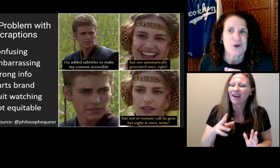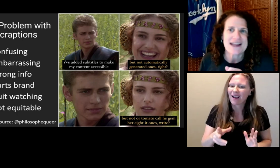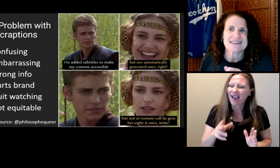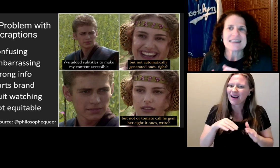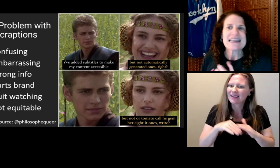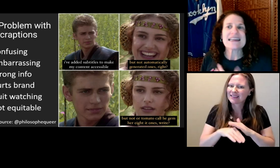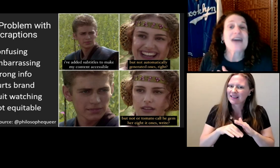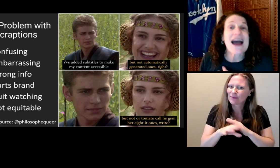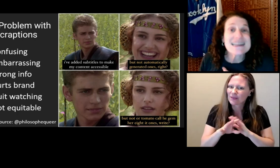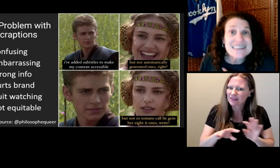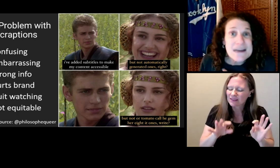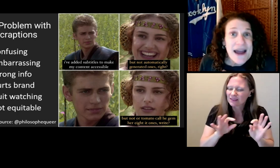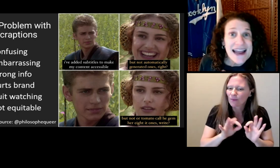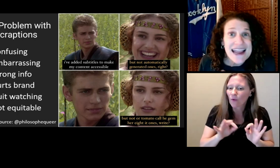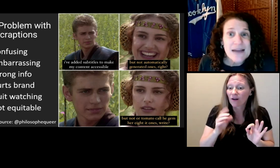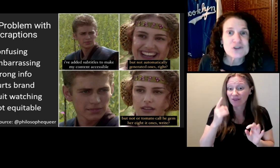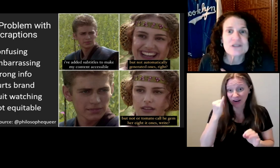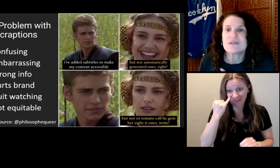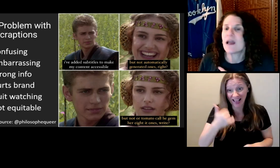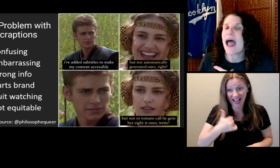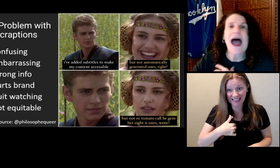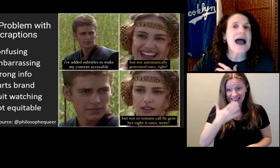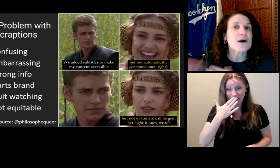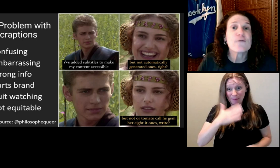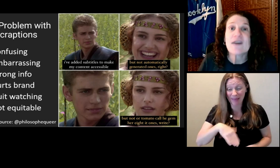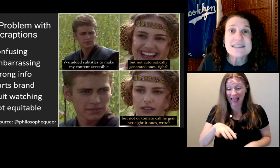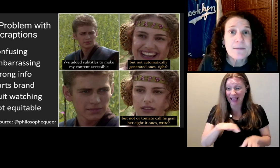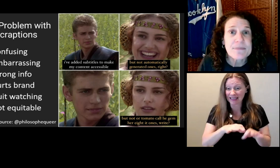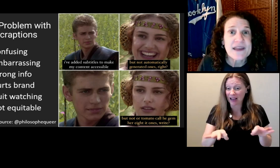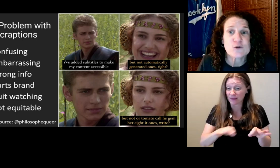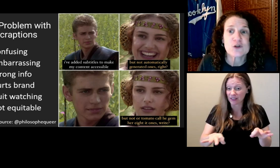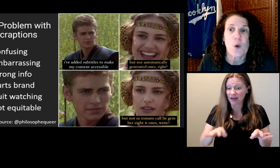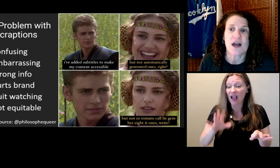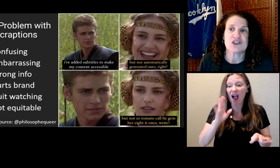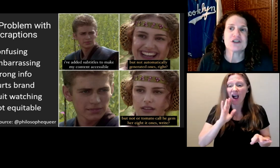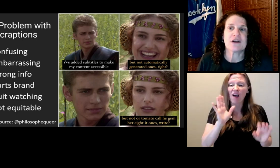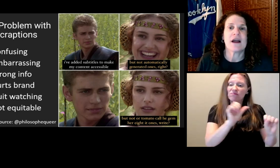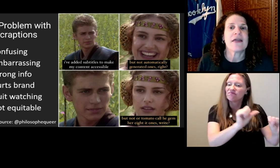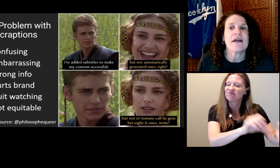If I see autocraptions, I'll find something else to watch.